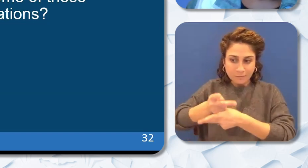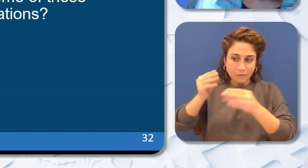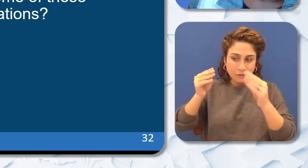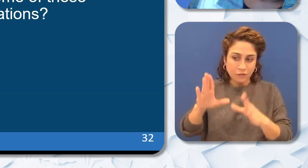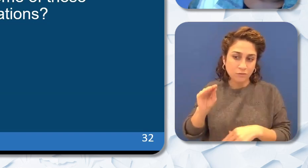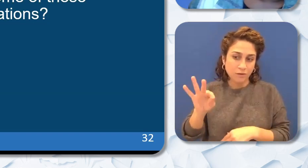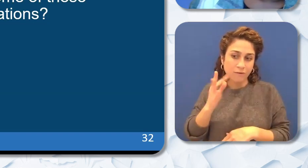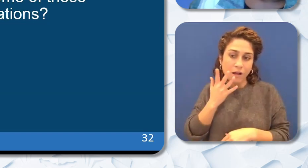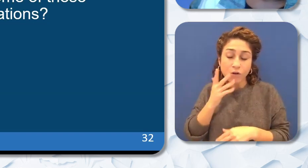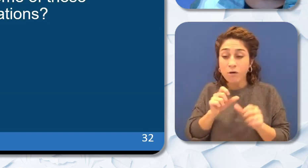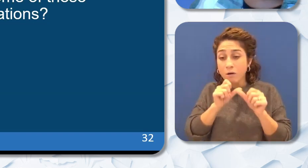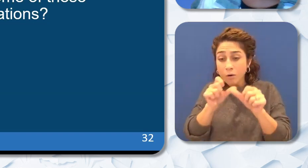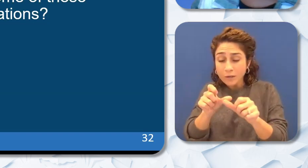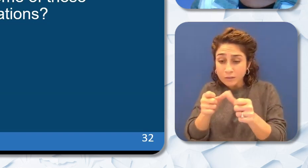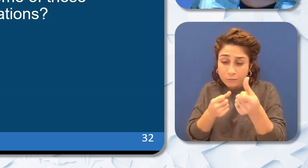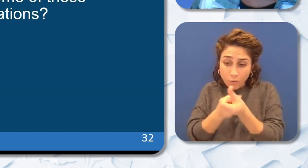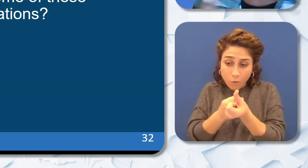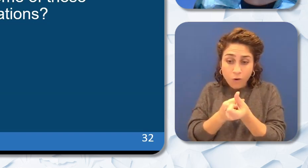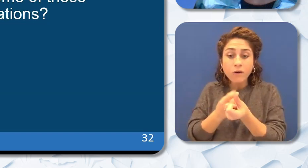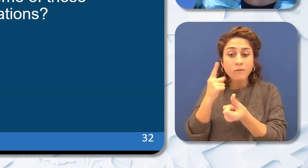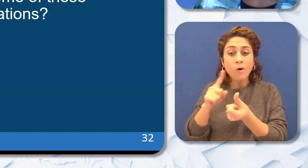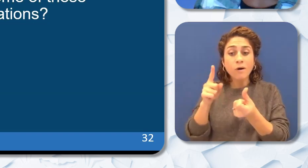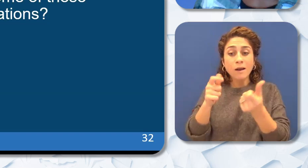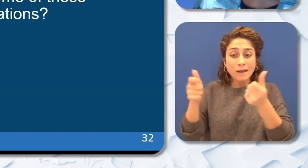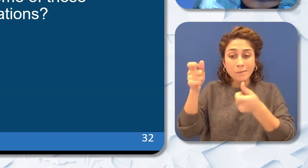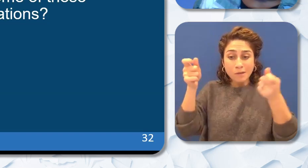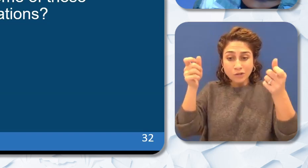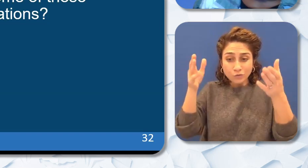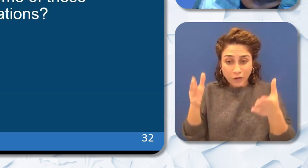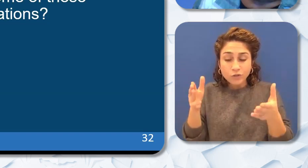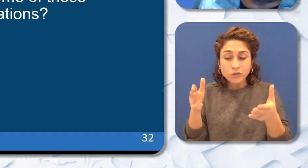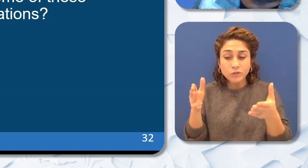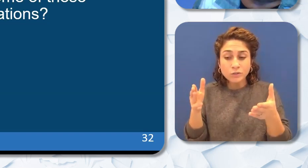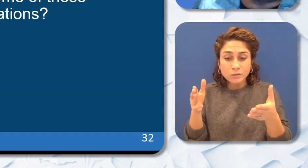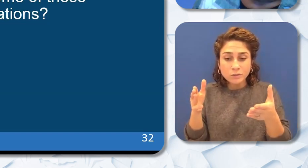support for administrators through the 21st Century California School Leadership Academy